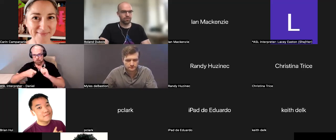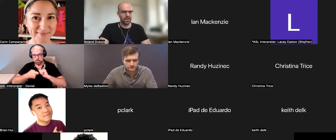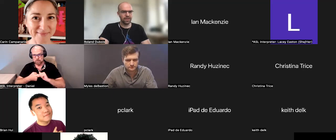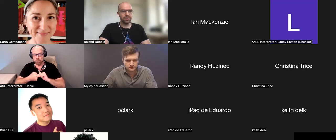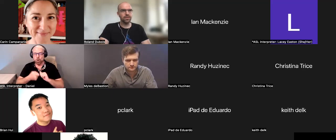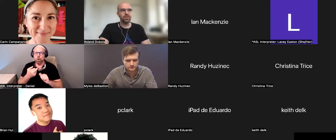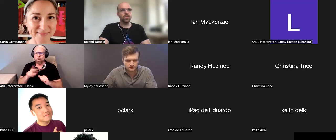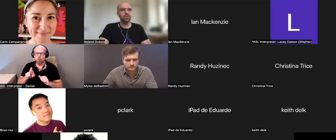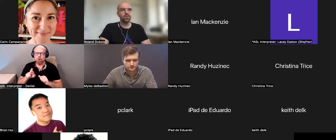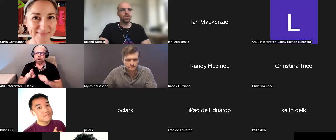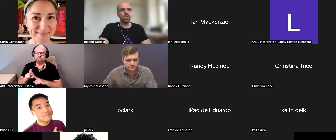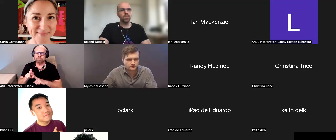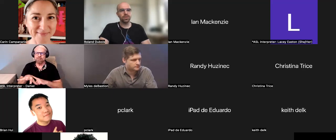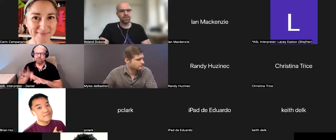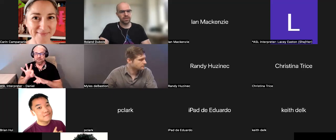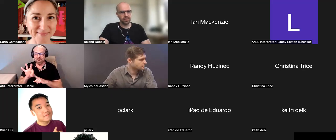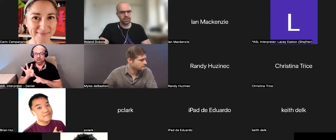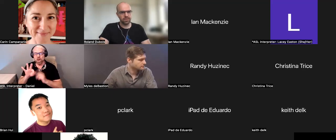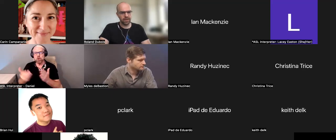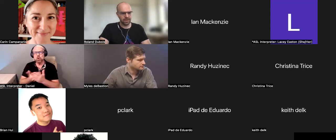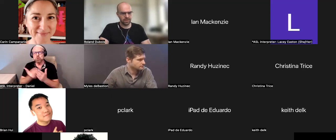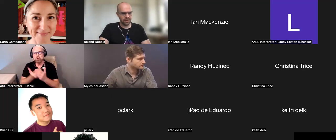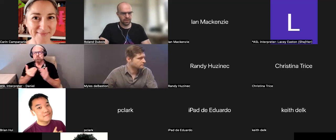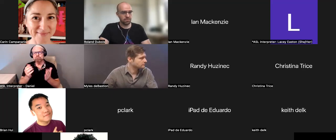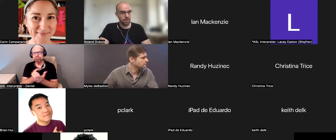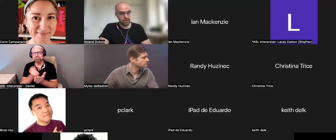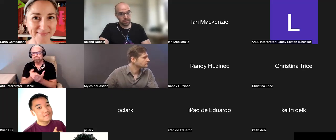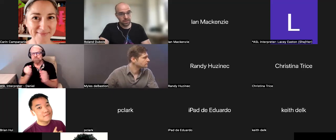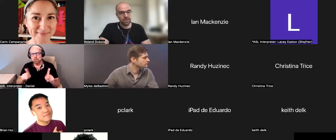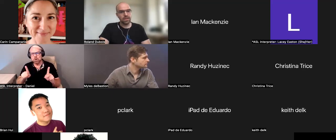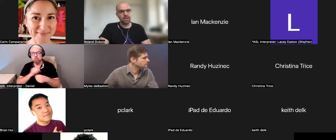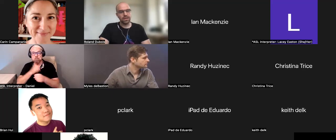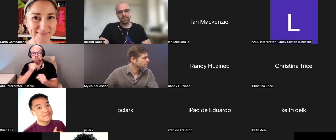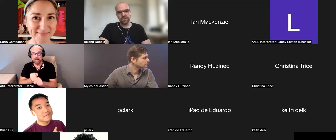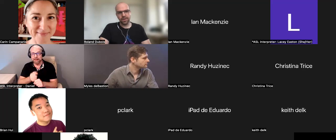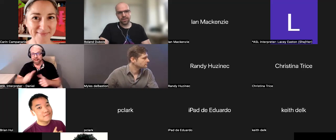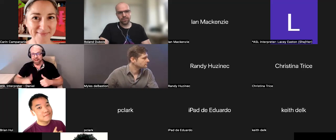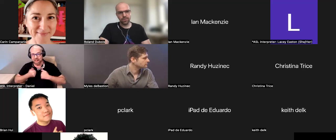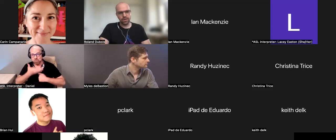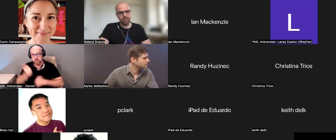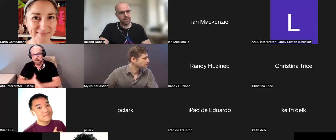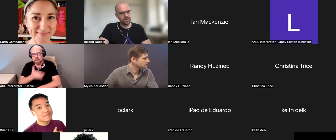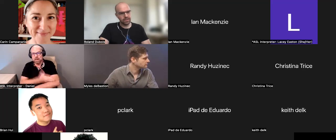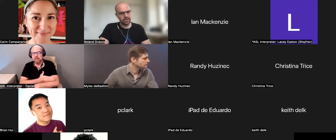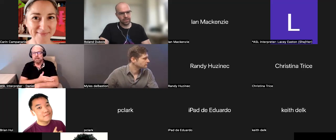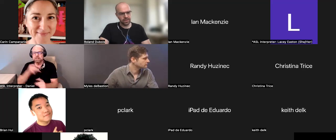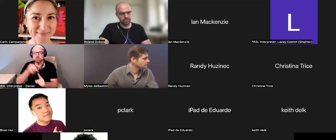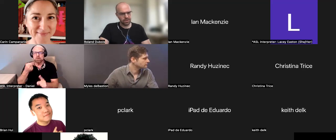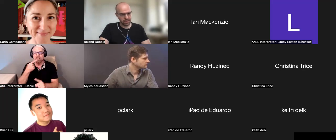find new opportunities to make life better. Specifically for M.I.T. and their mission